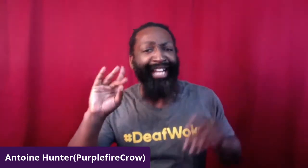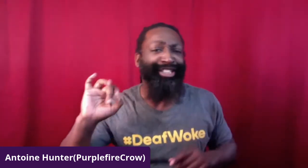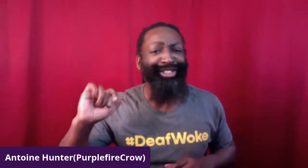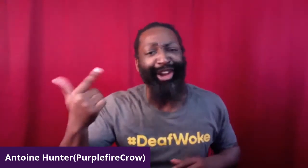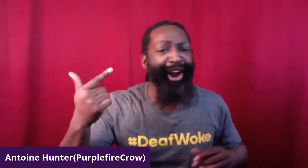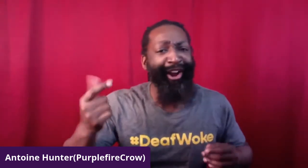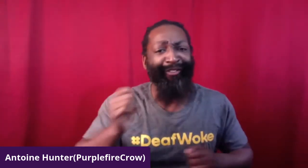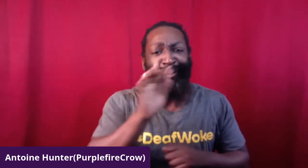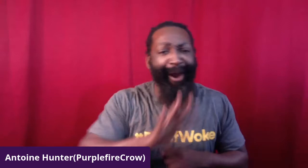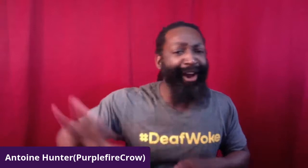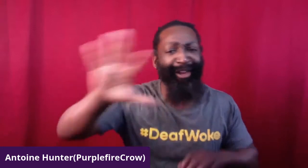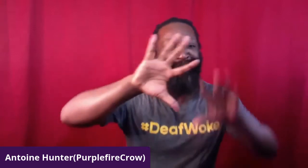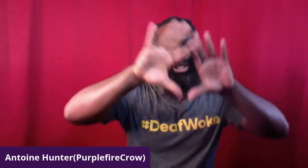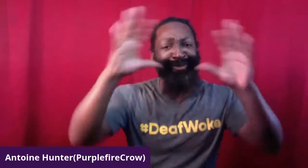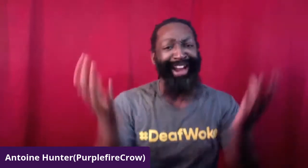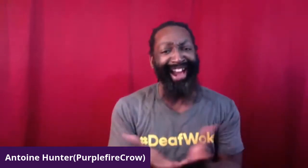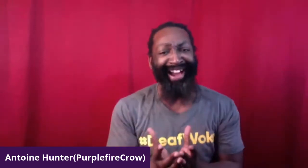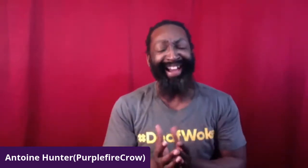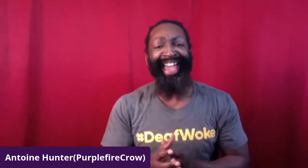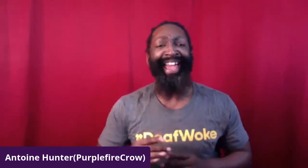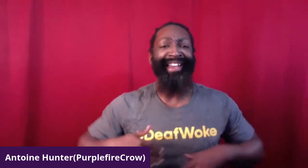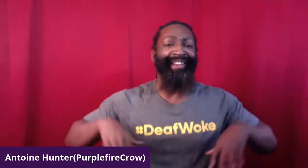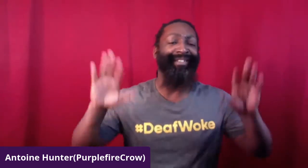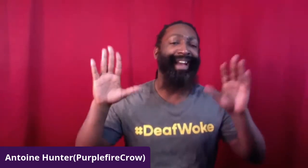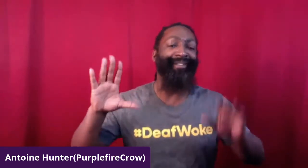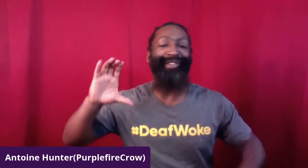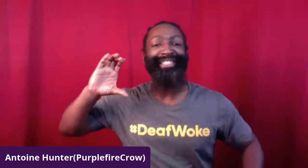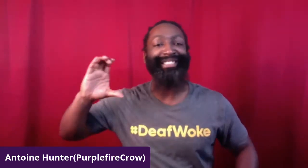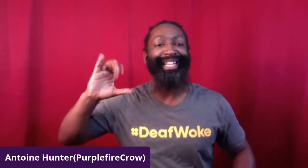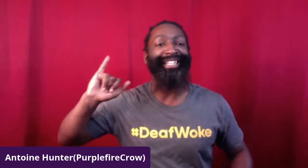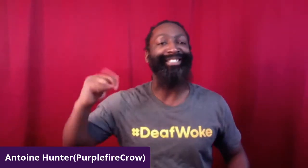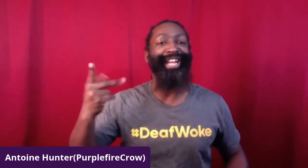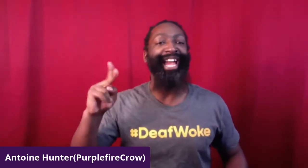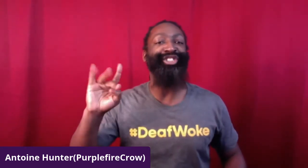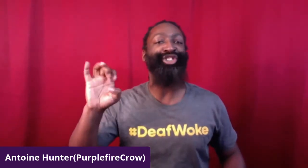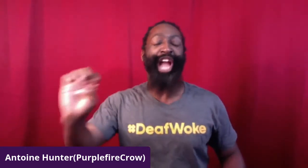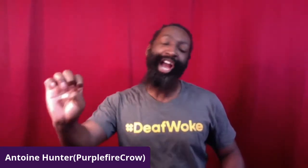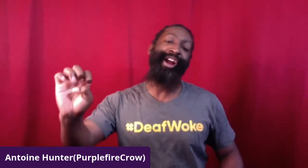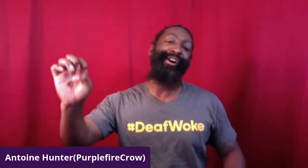Ladies and gentlemen, boys and girls, cats and dogs of all types of people,